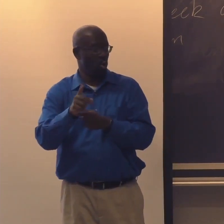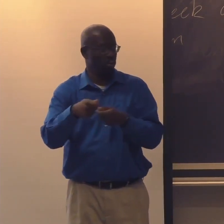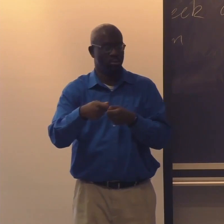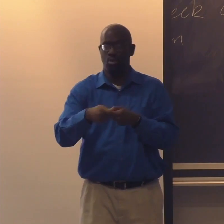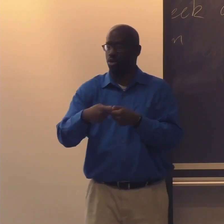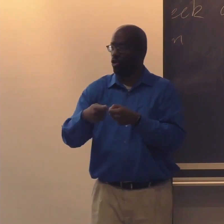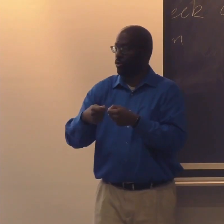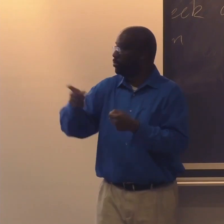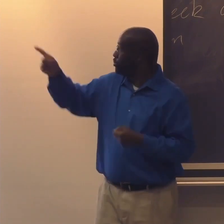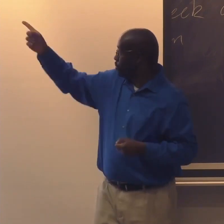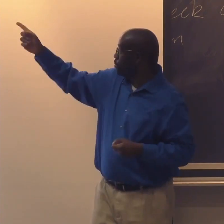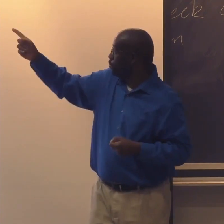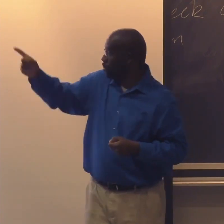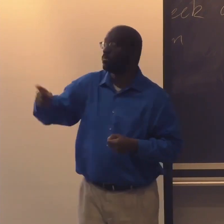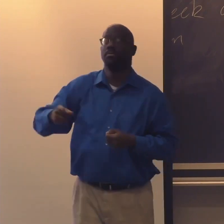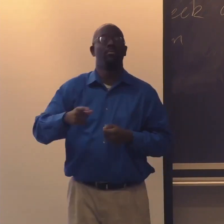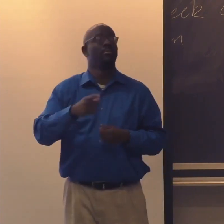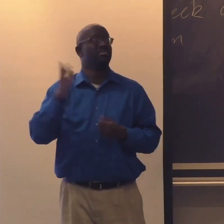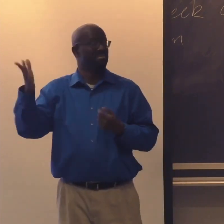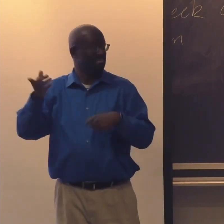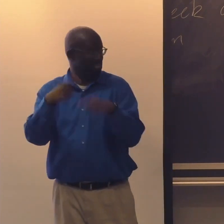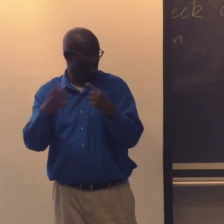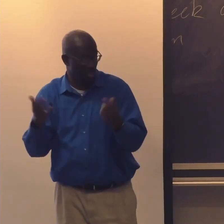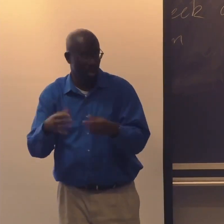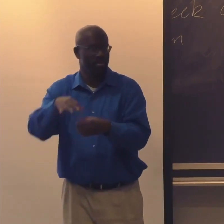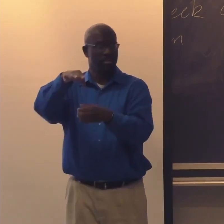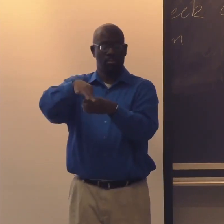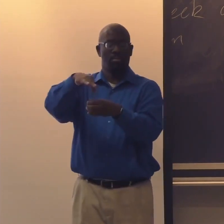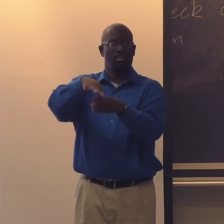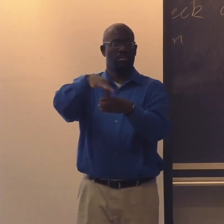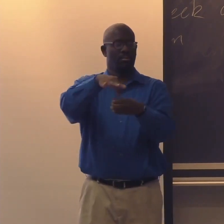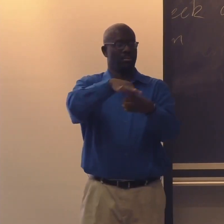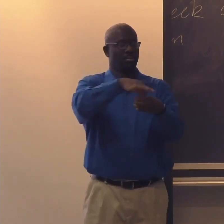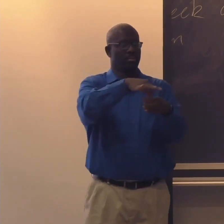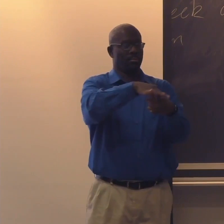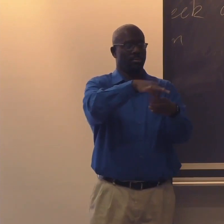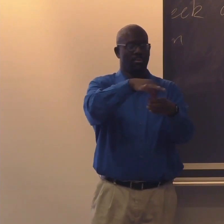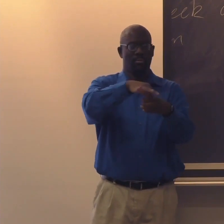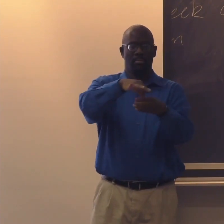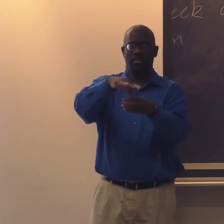This is cards-- cards.